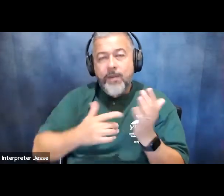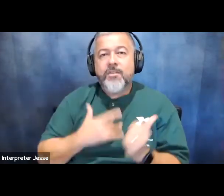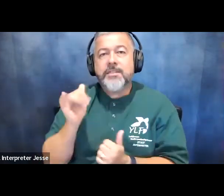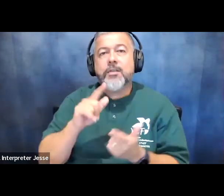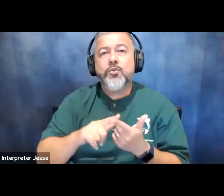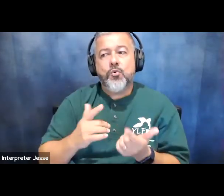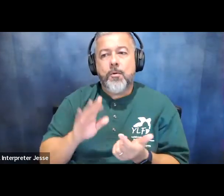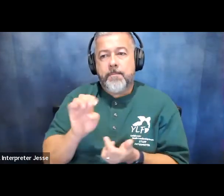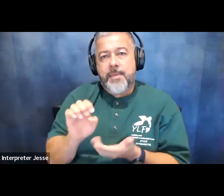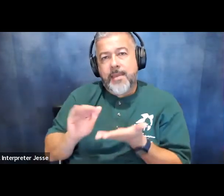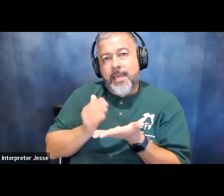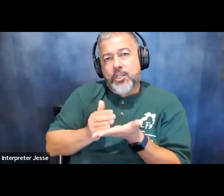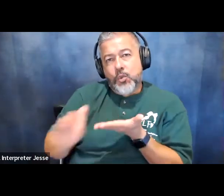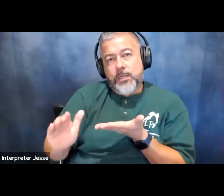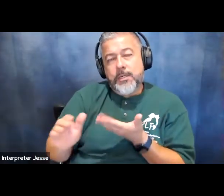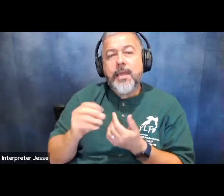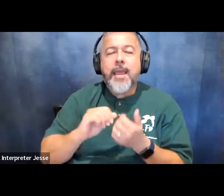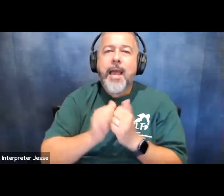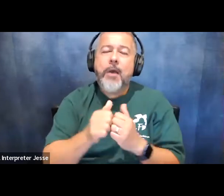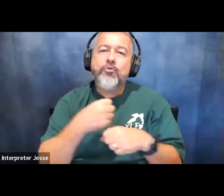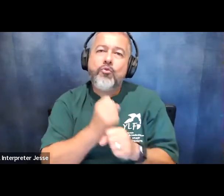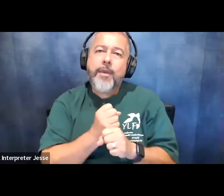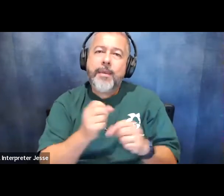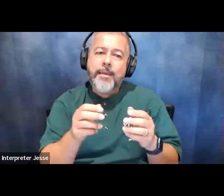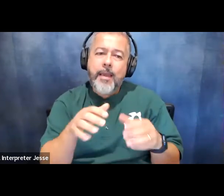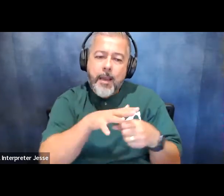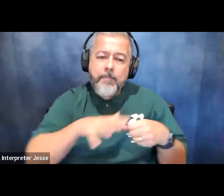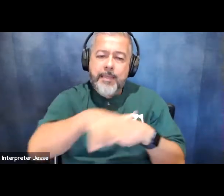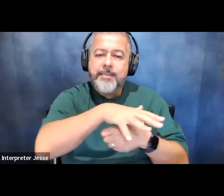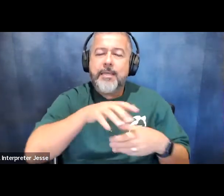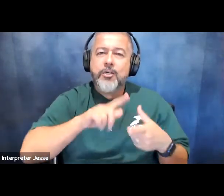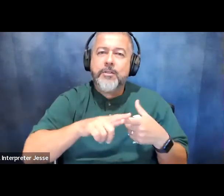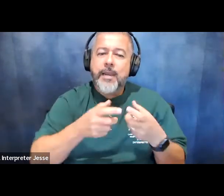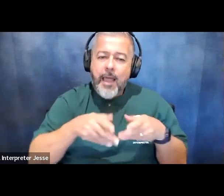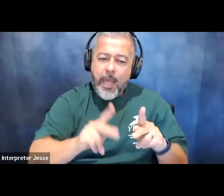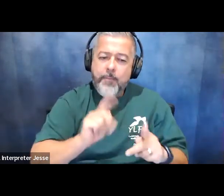and how to create tables that seat everyone we understand the importance of knowing how